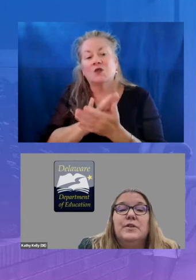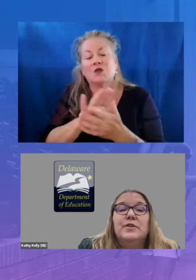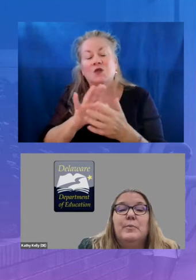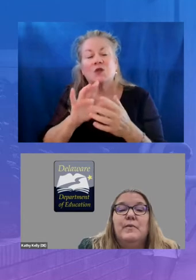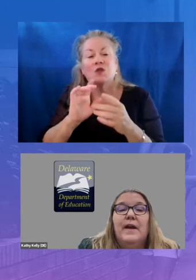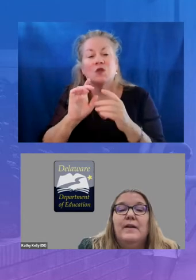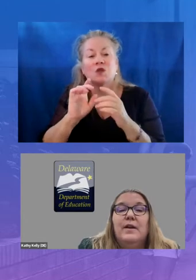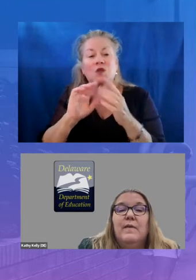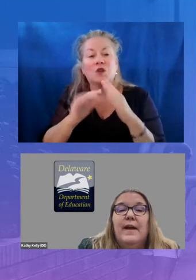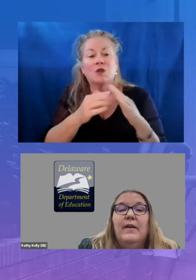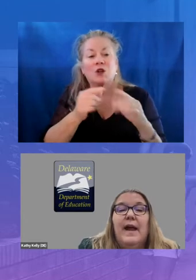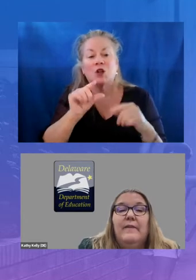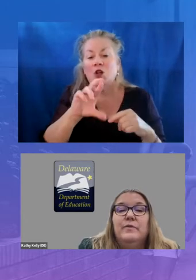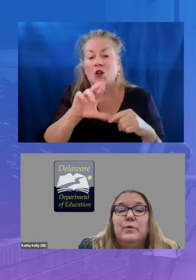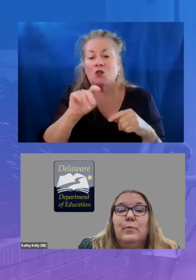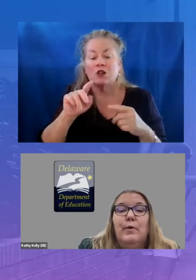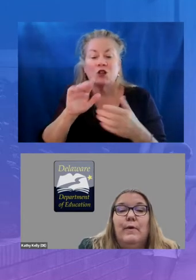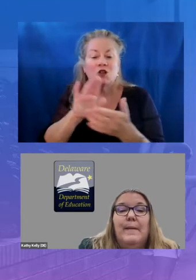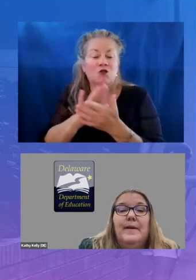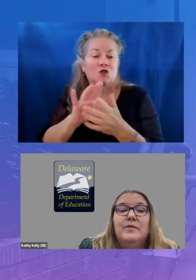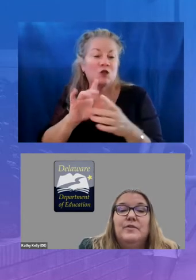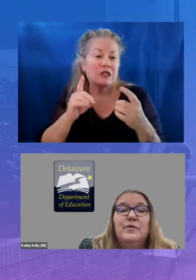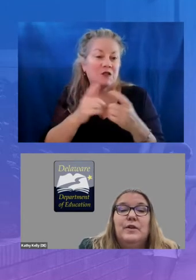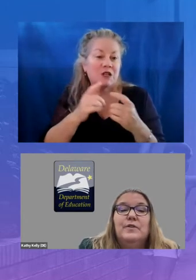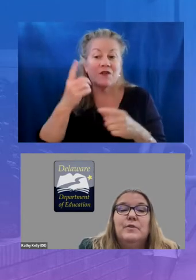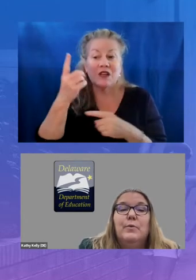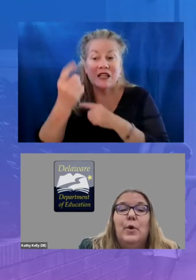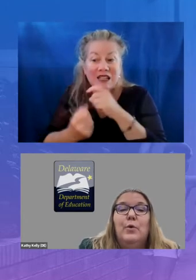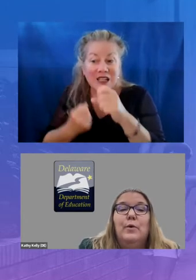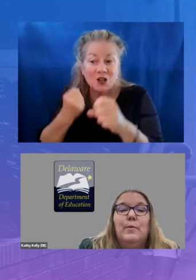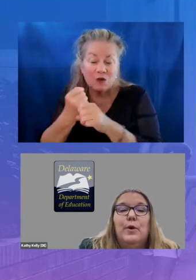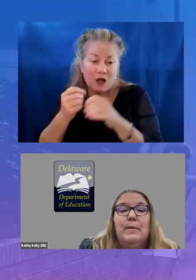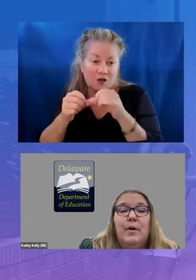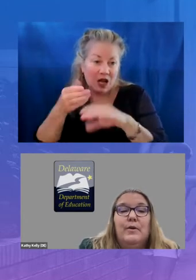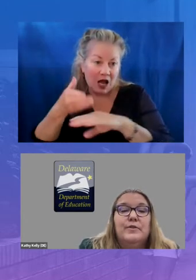to provide year-round after-school programming to students through local community partners